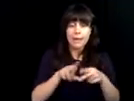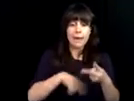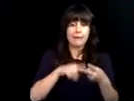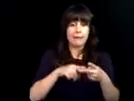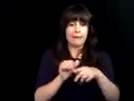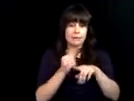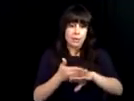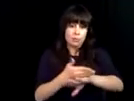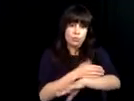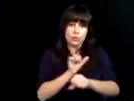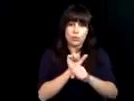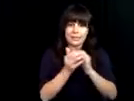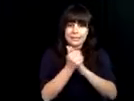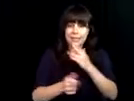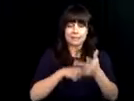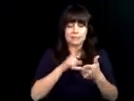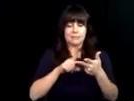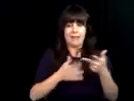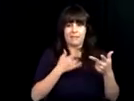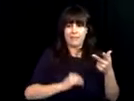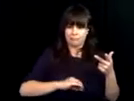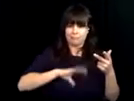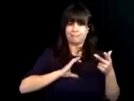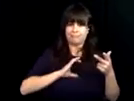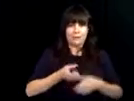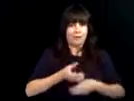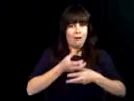chosen field while building a resume, perfecting their work